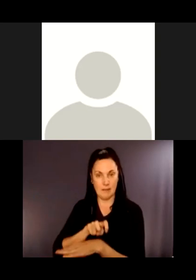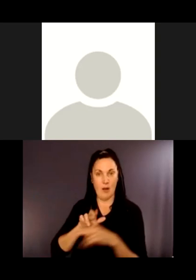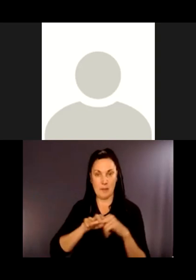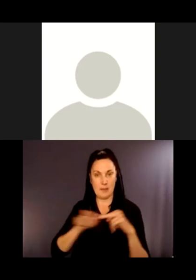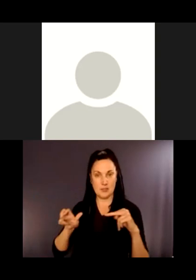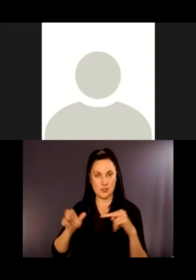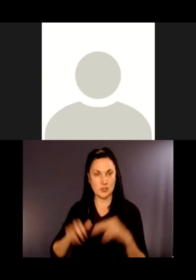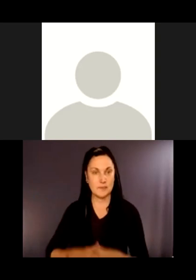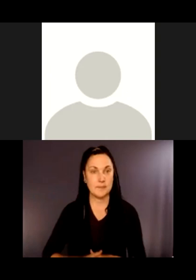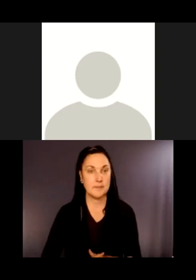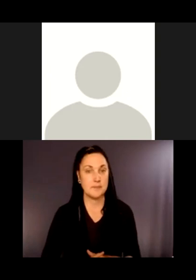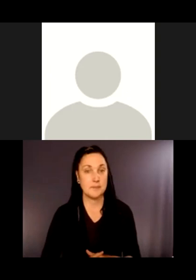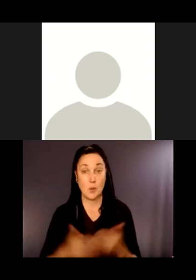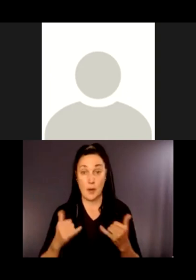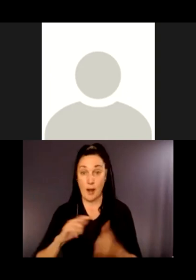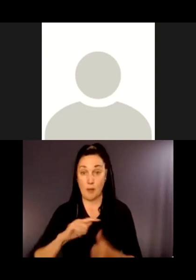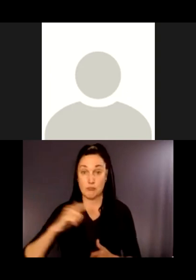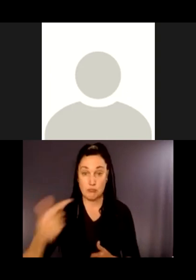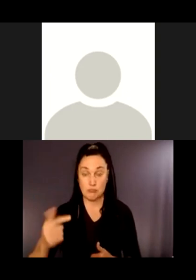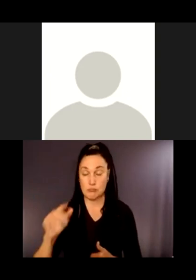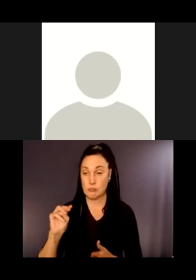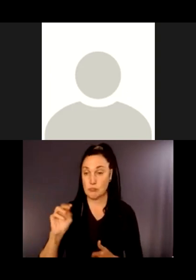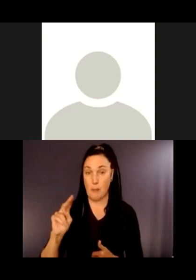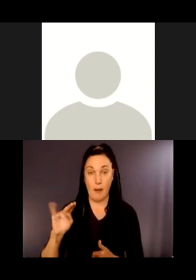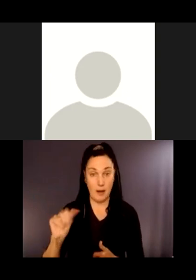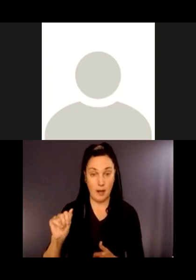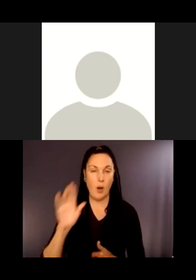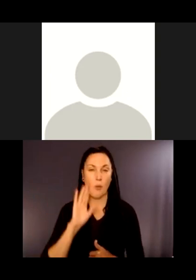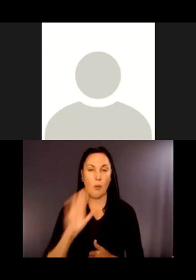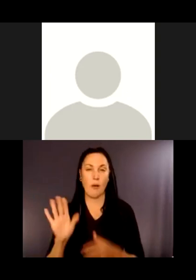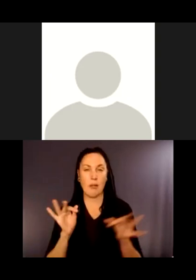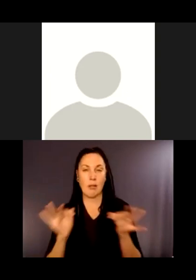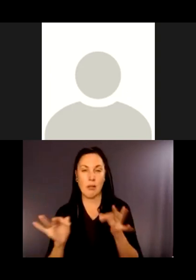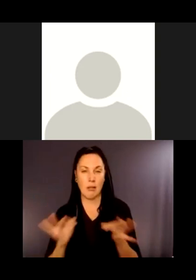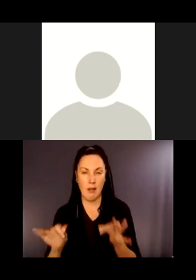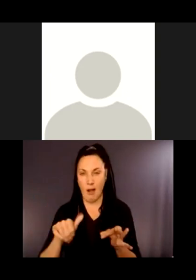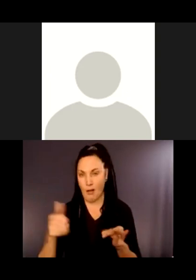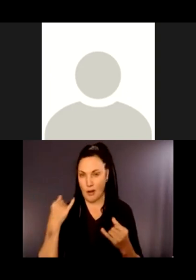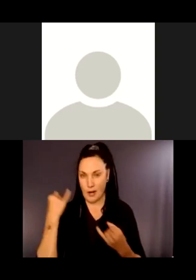you about some additional ideas we have that are more related to